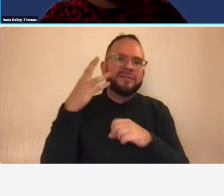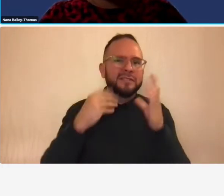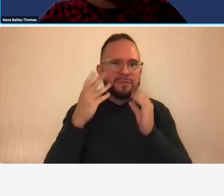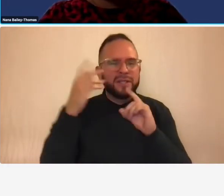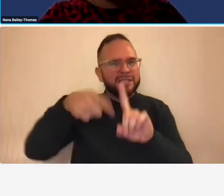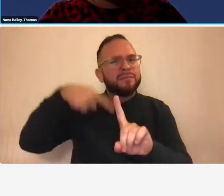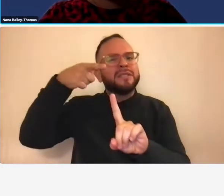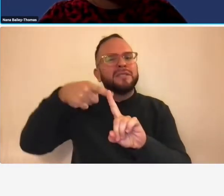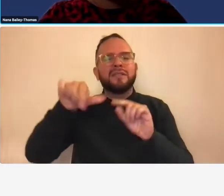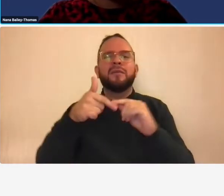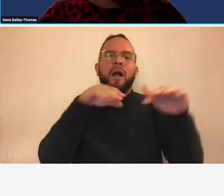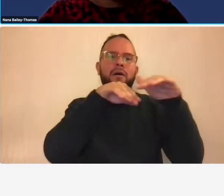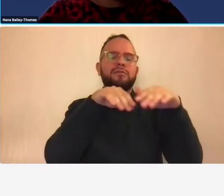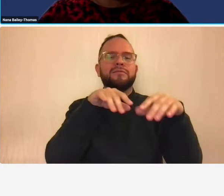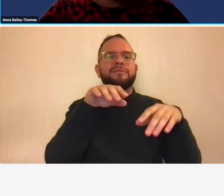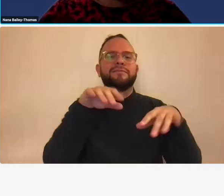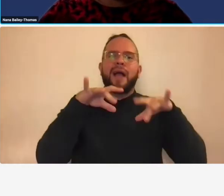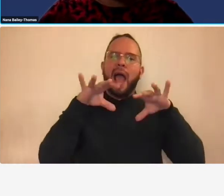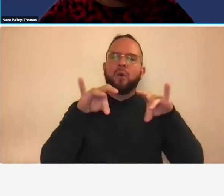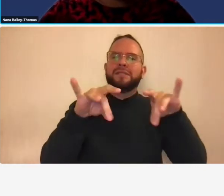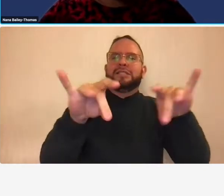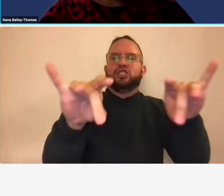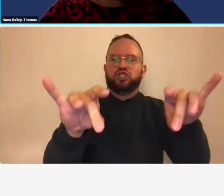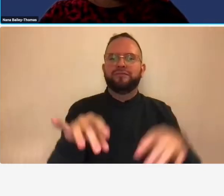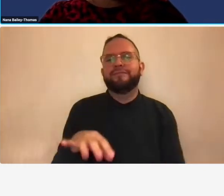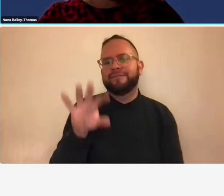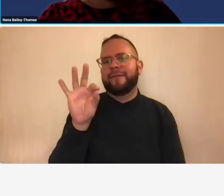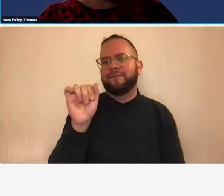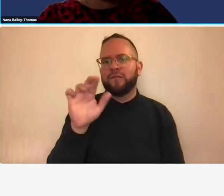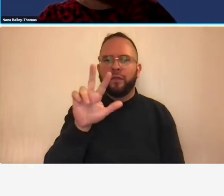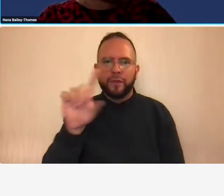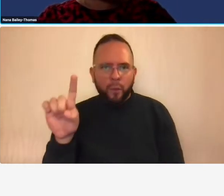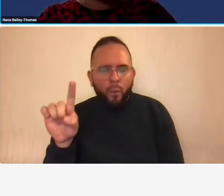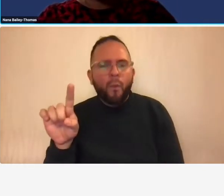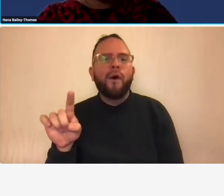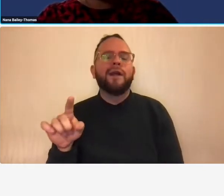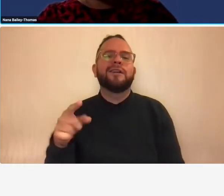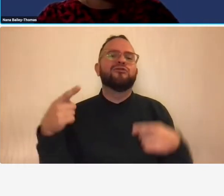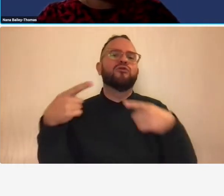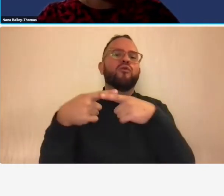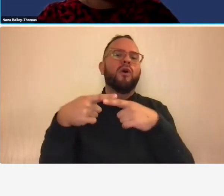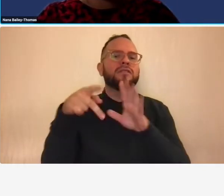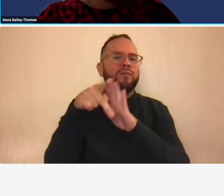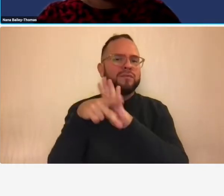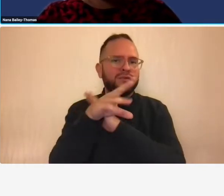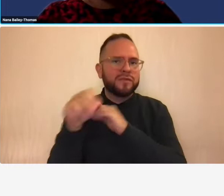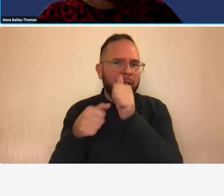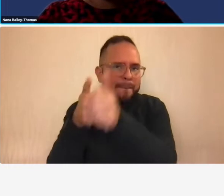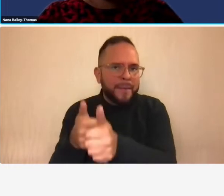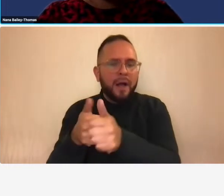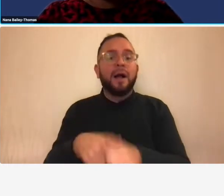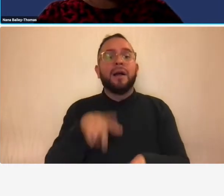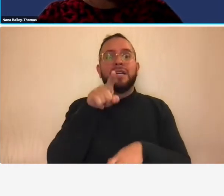regulations far 31 cost principles and compliance ms miles specializes in job costing indirect cost